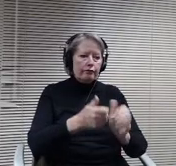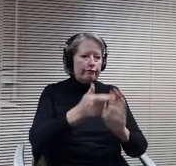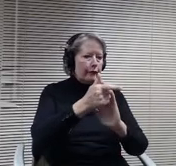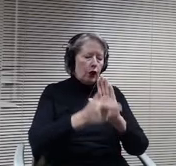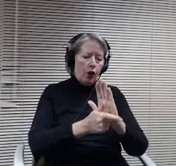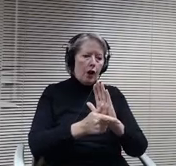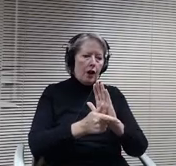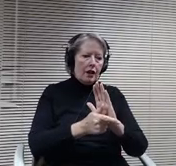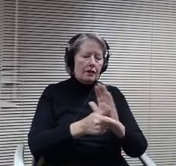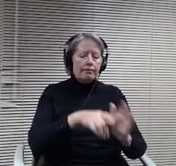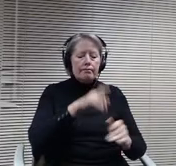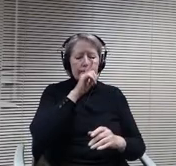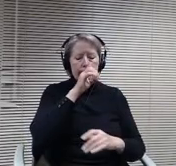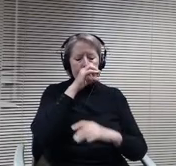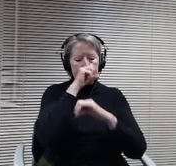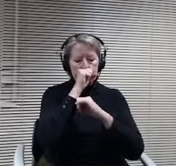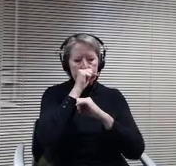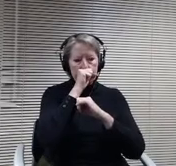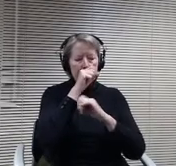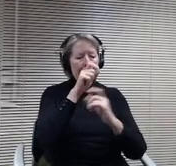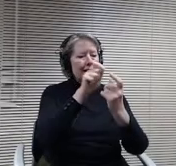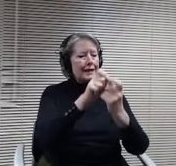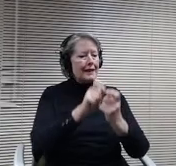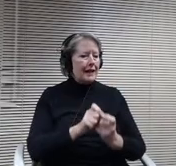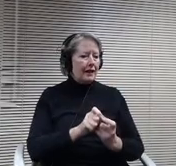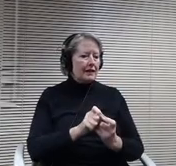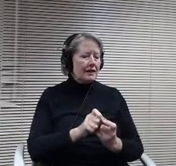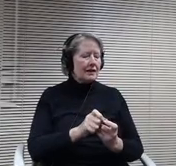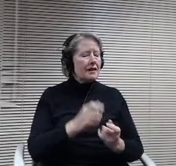You know, I know, it's frustrating to people were often